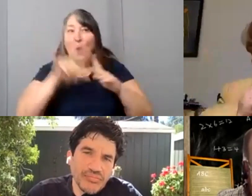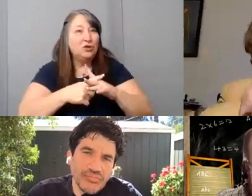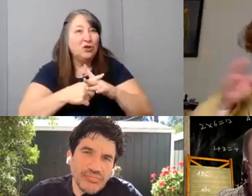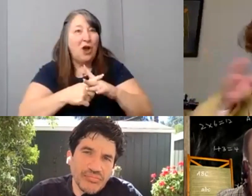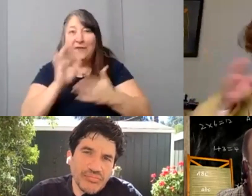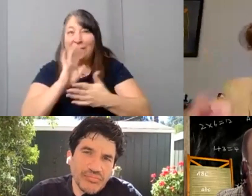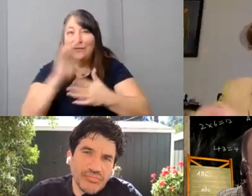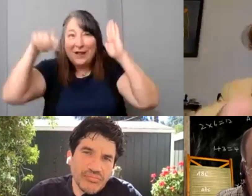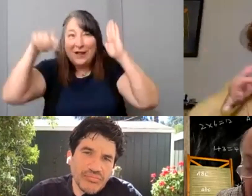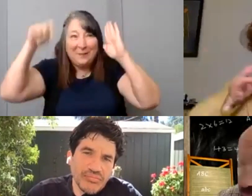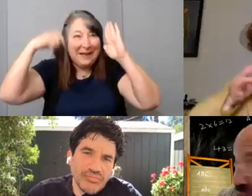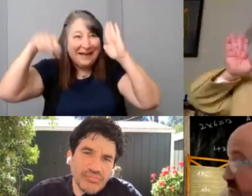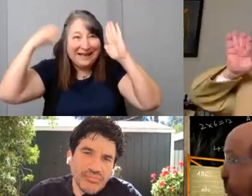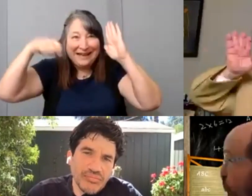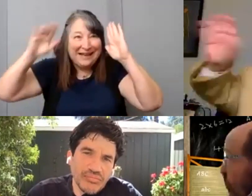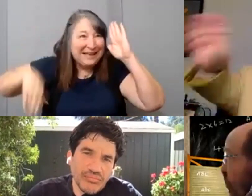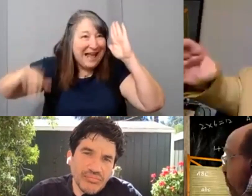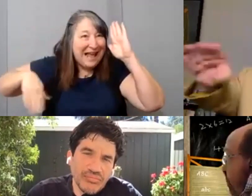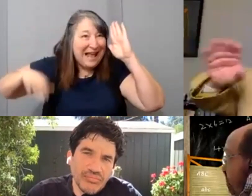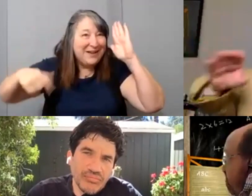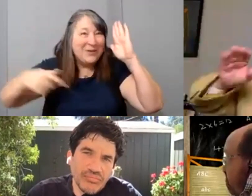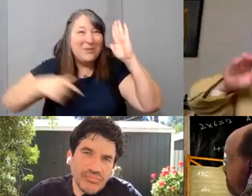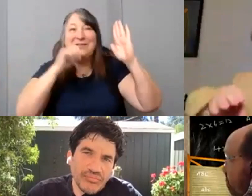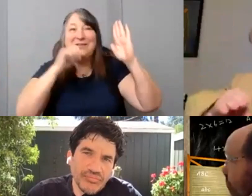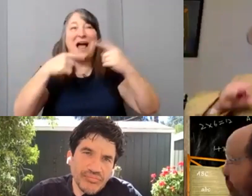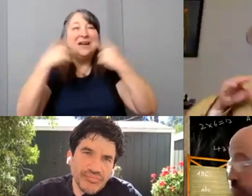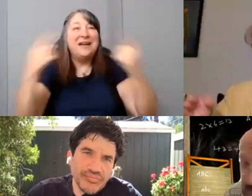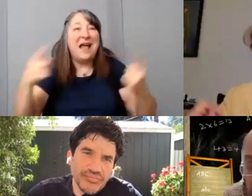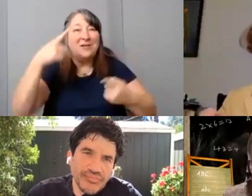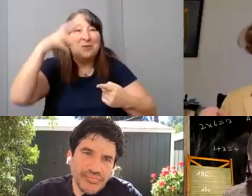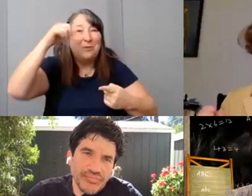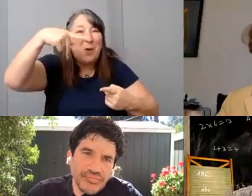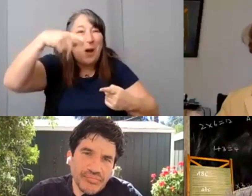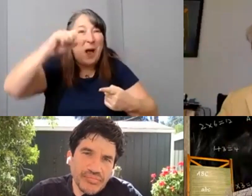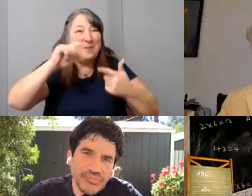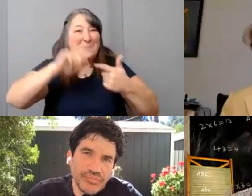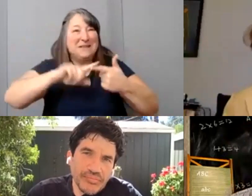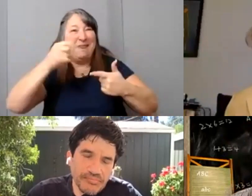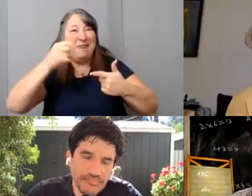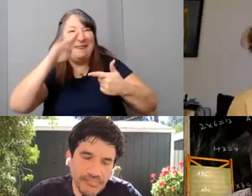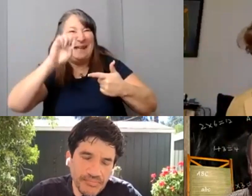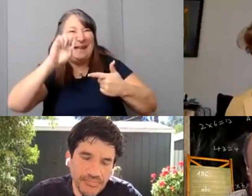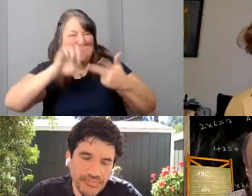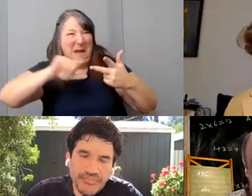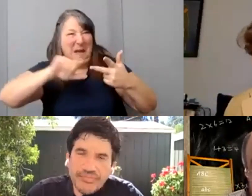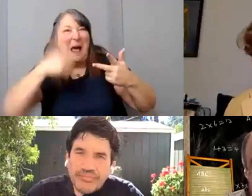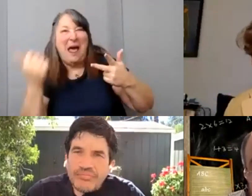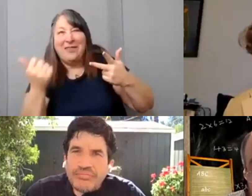Don't start filming because we haven't announced the props, the themes, some of those other things. But you know what? What Danny just said